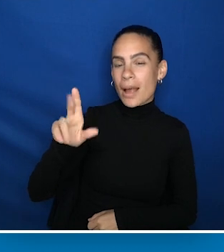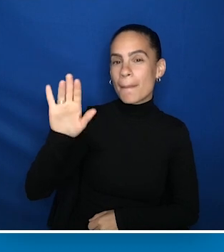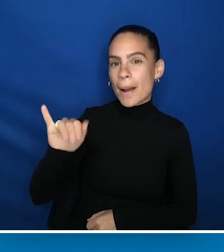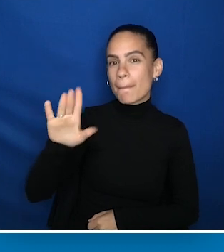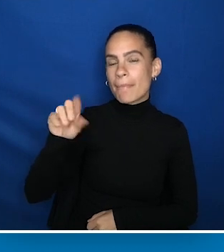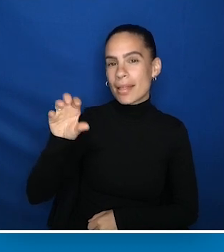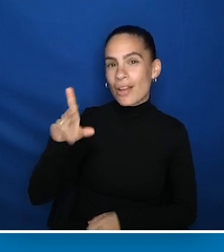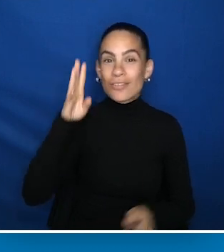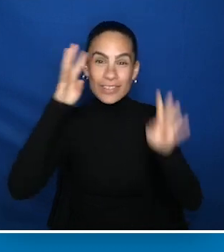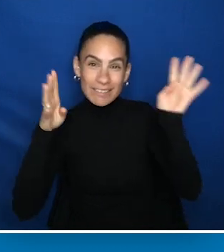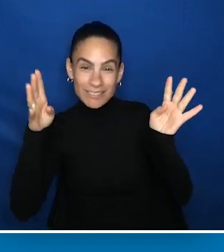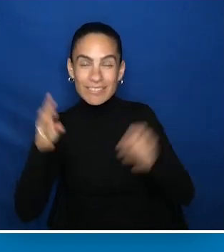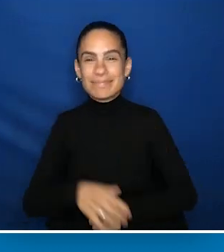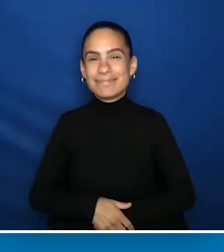Produced by Block by Block Creative.